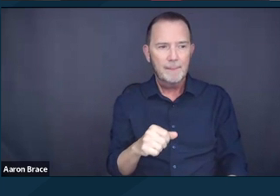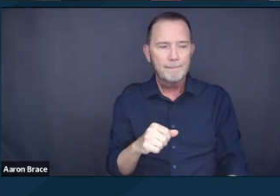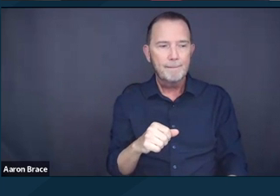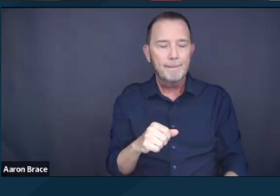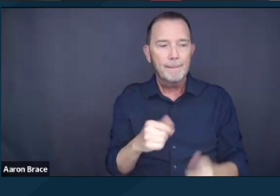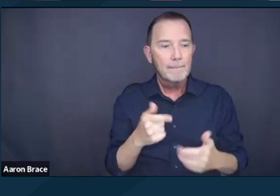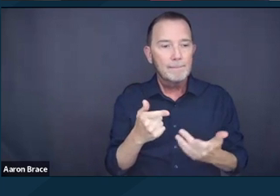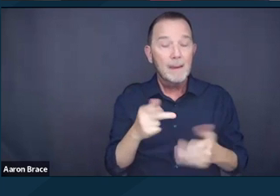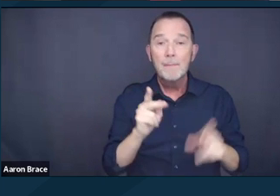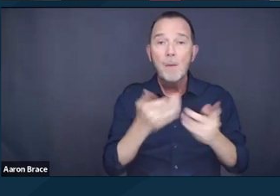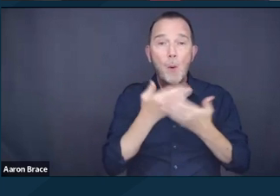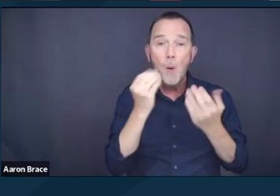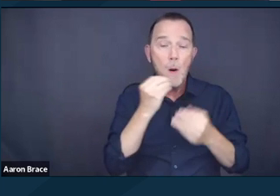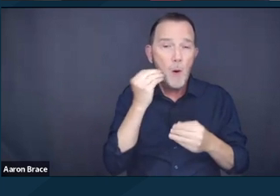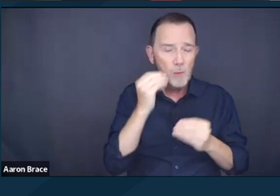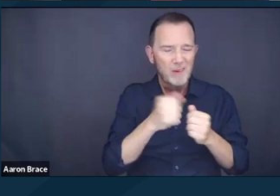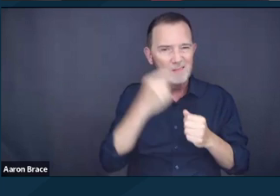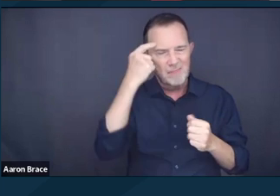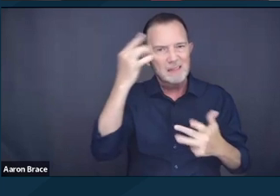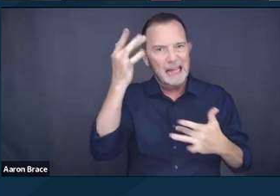unnecessary arrest and incarceration.